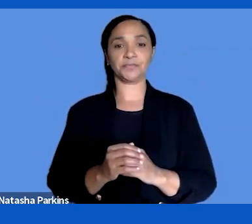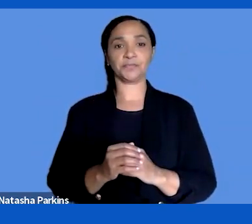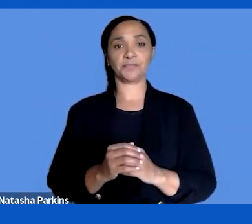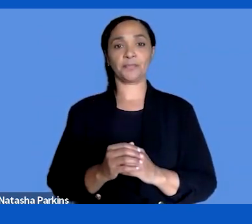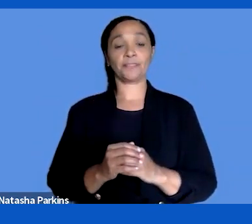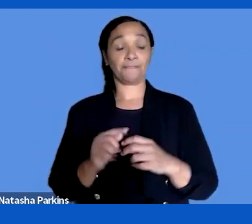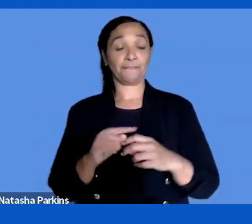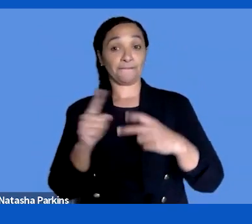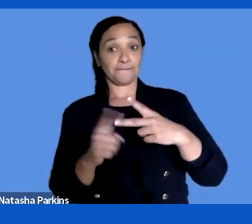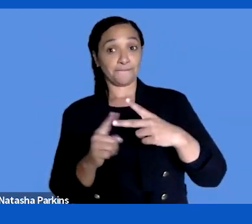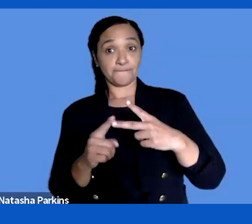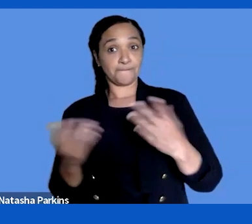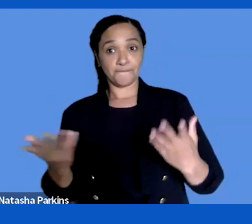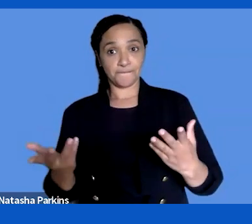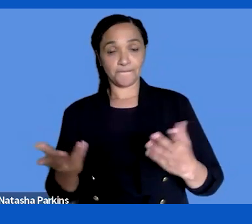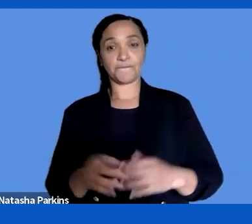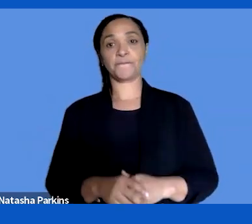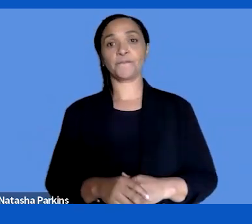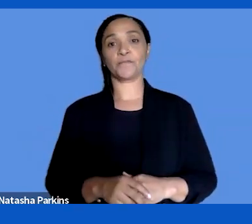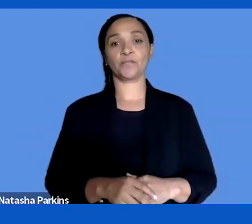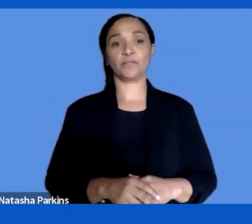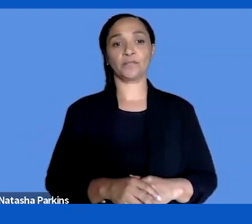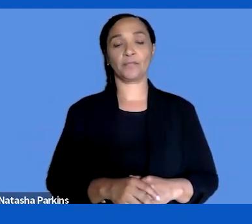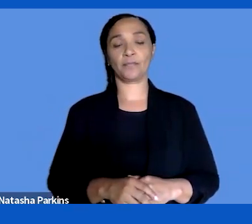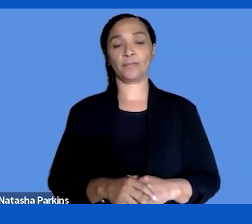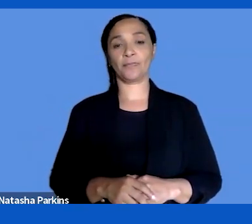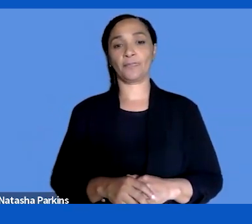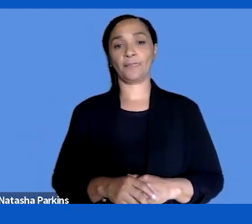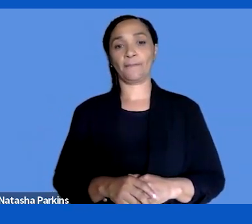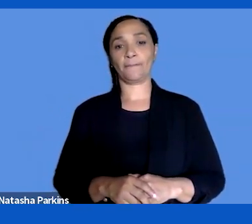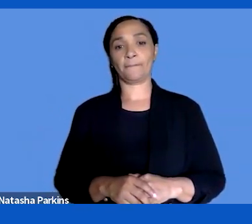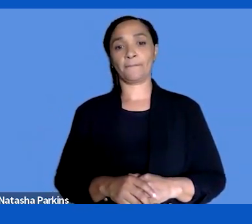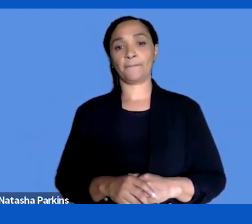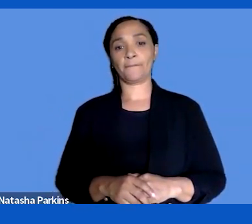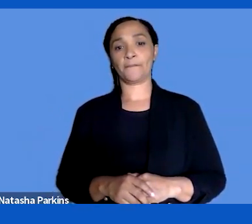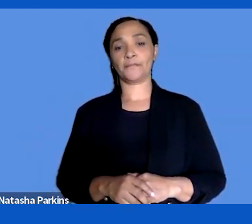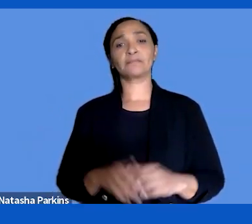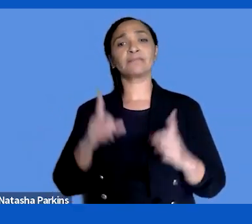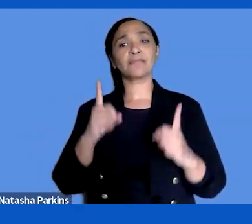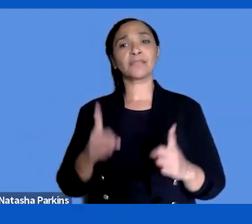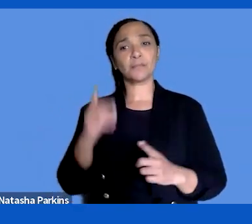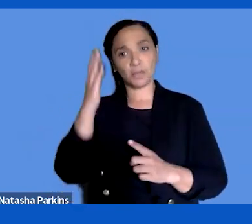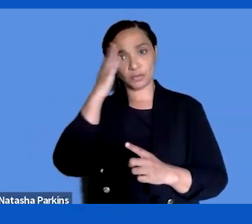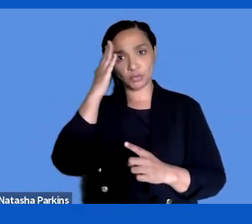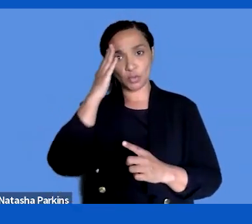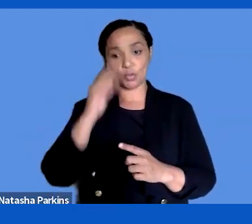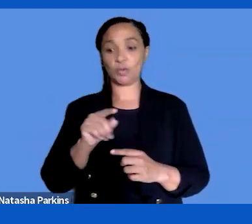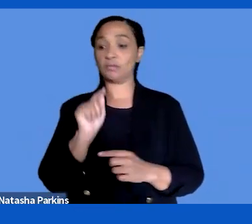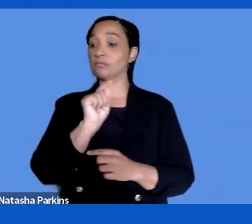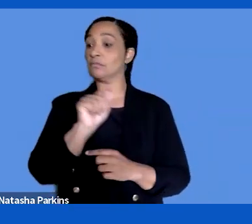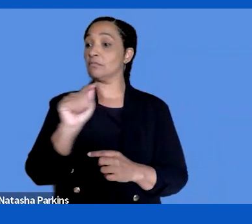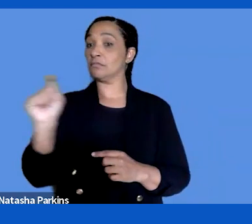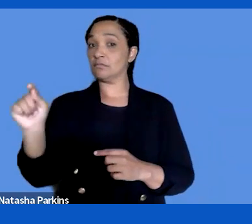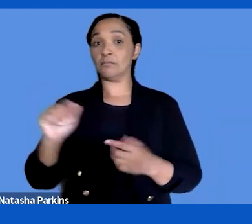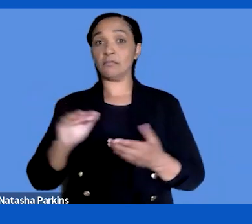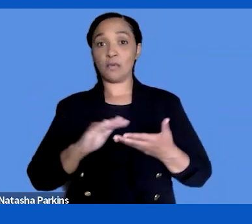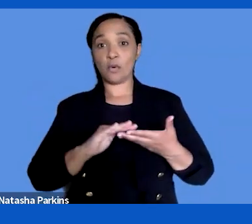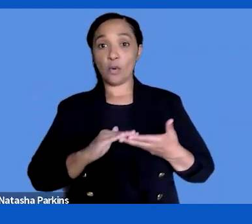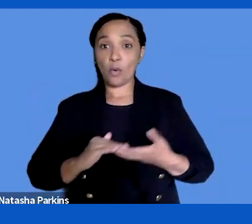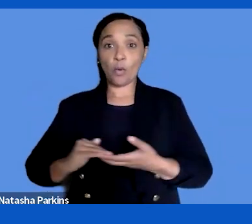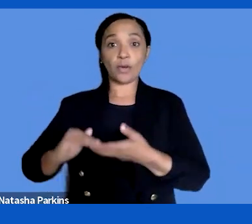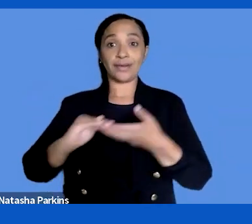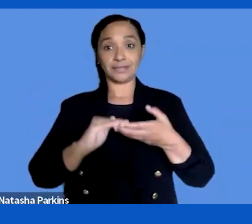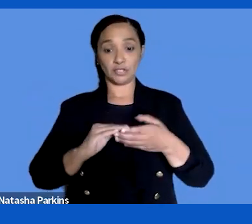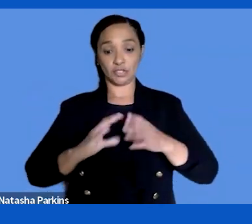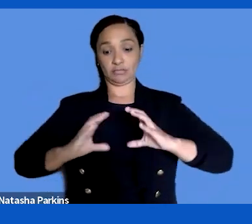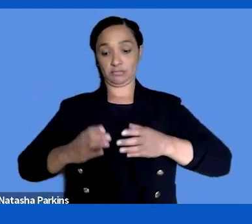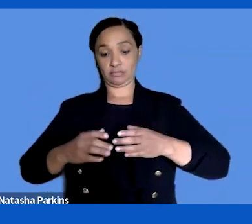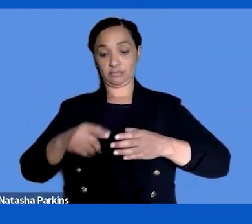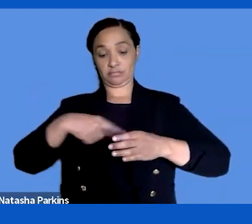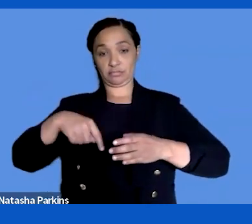is that we also need to mic sure that the organization thinks accessibility is important